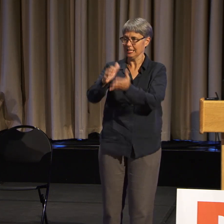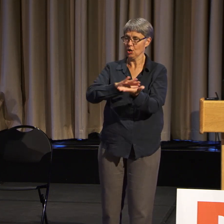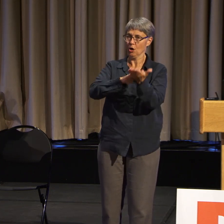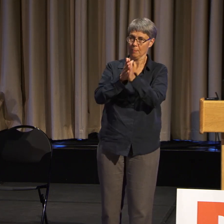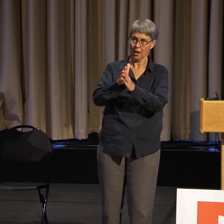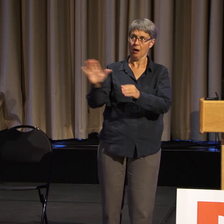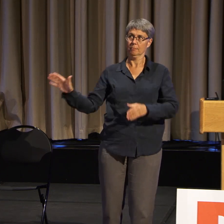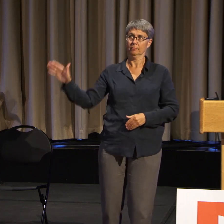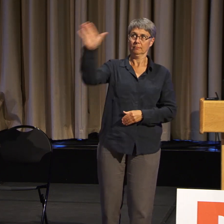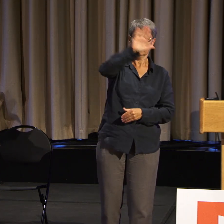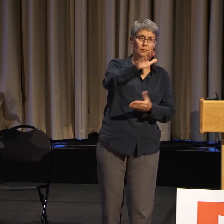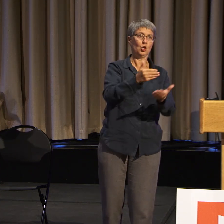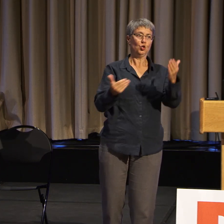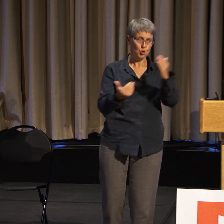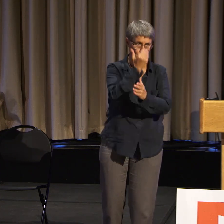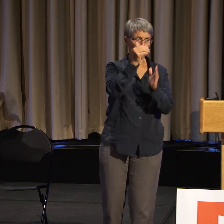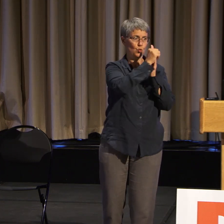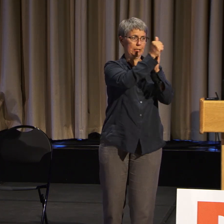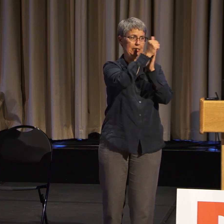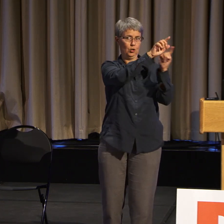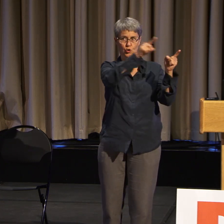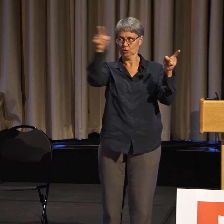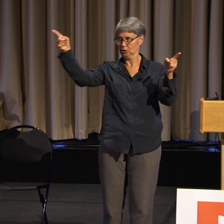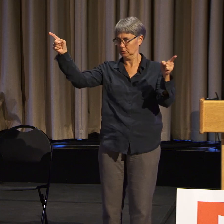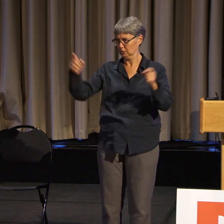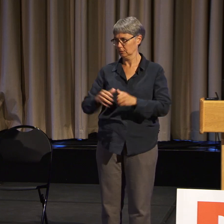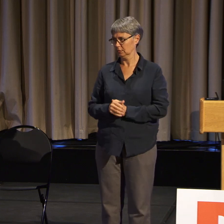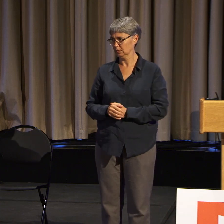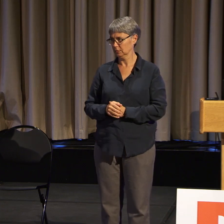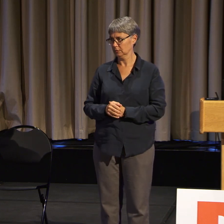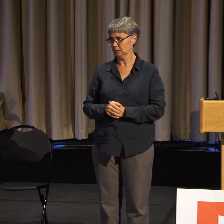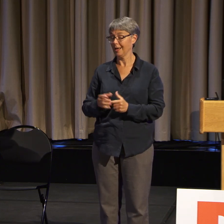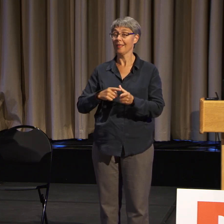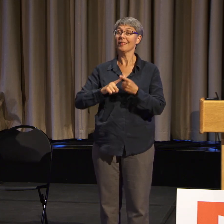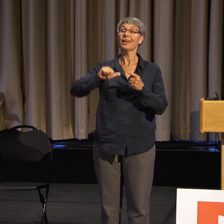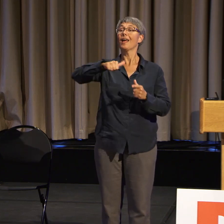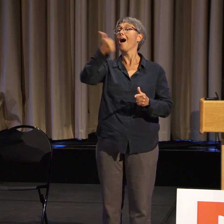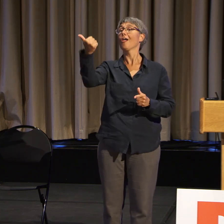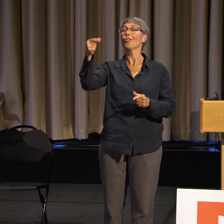look at us, and we then reach out